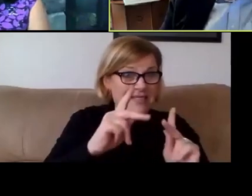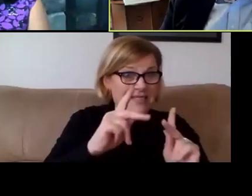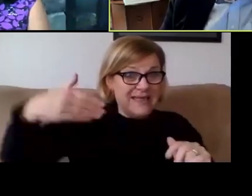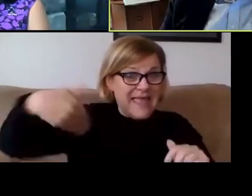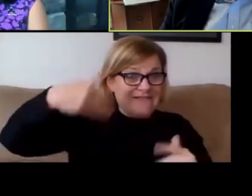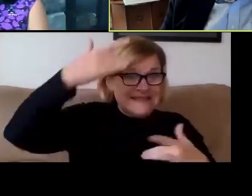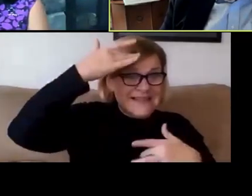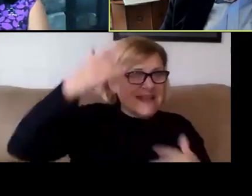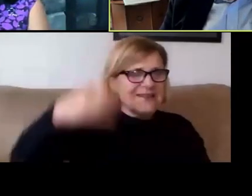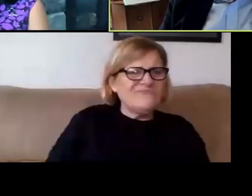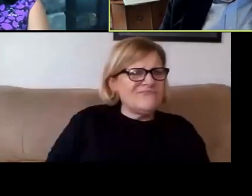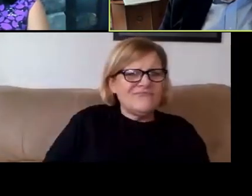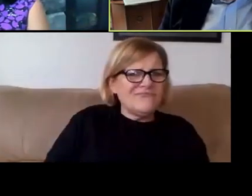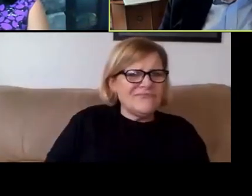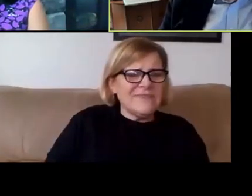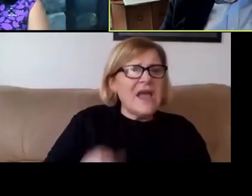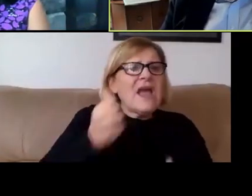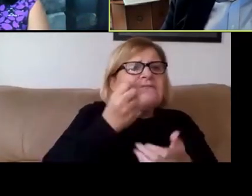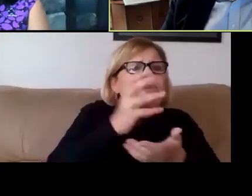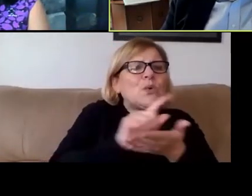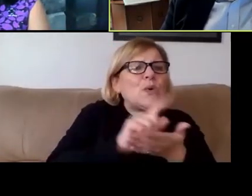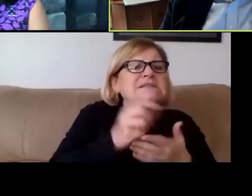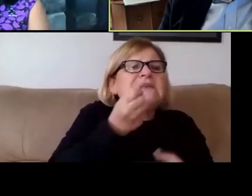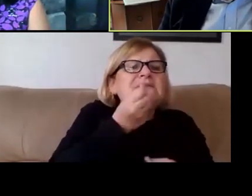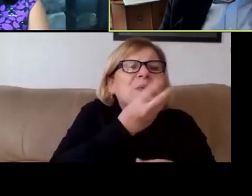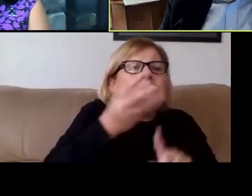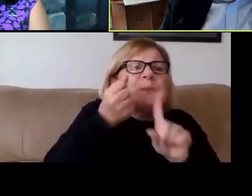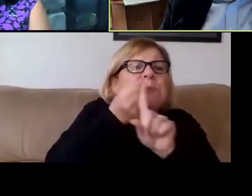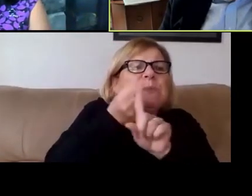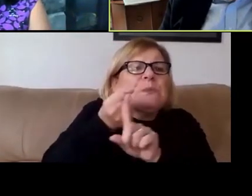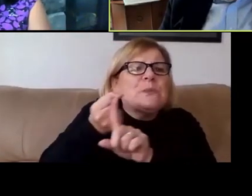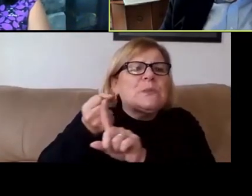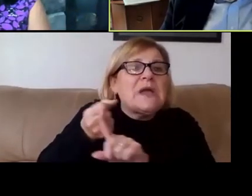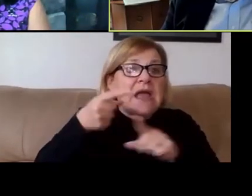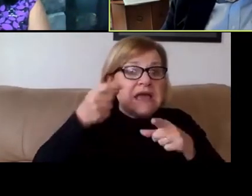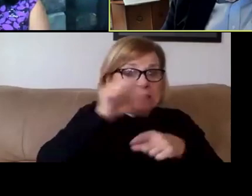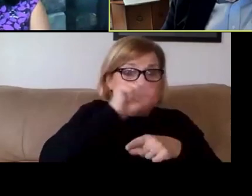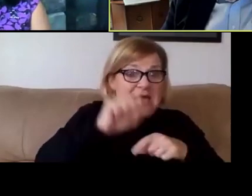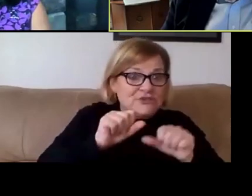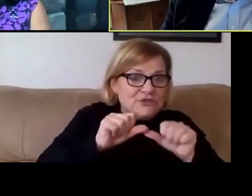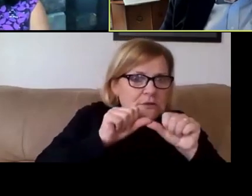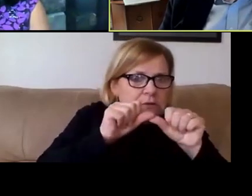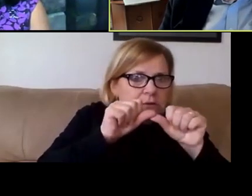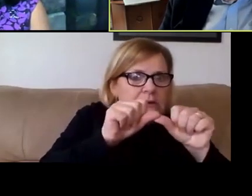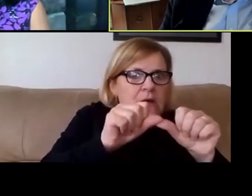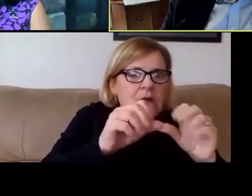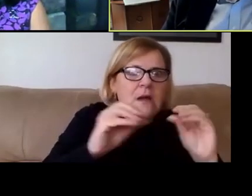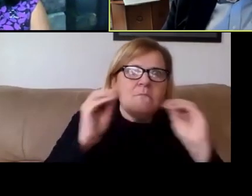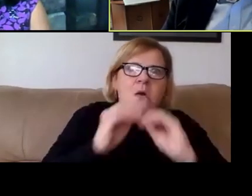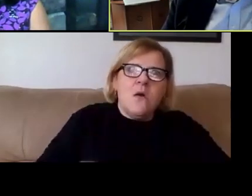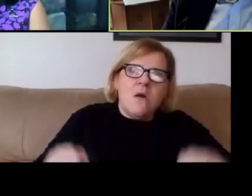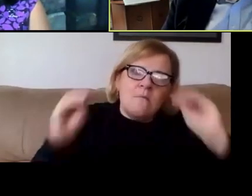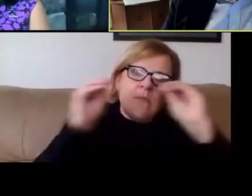Our first few weeks, we had very few cases. And then as the semester has gone on, we've had much much larger numbers of cases